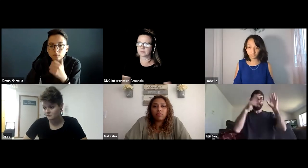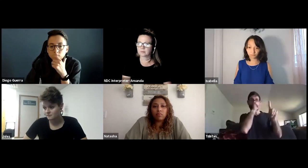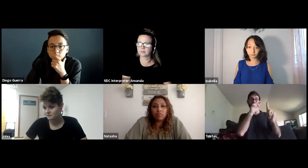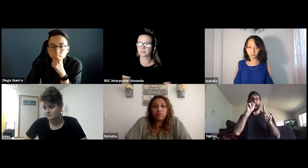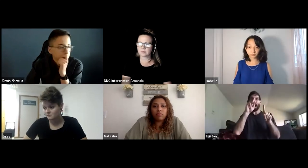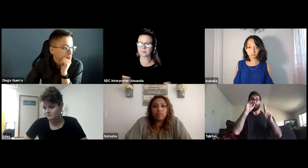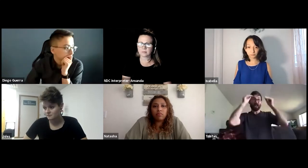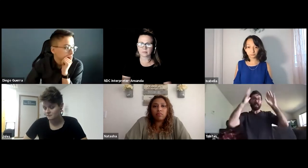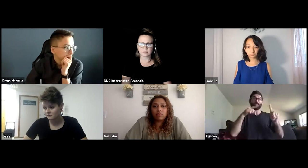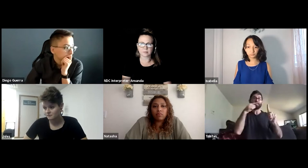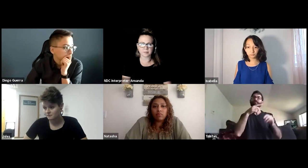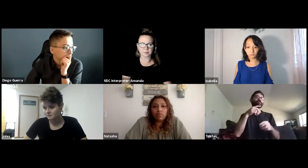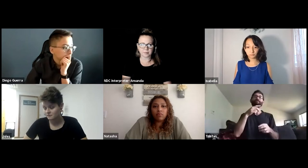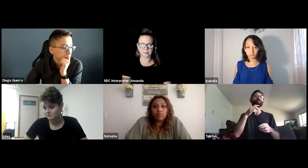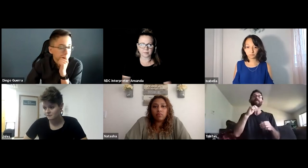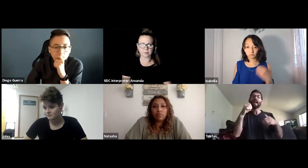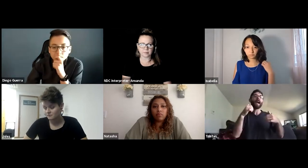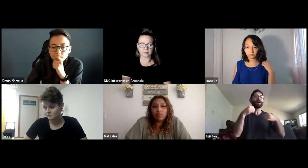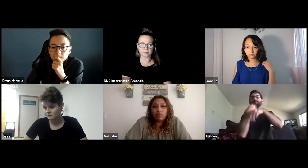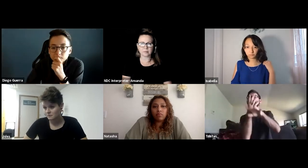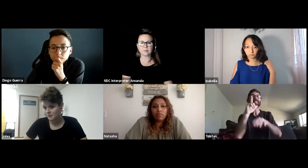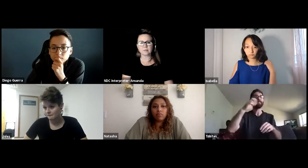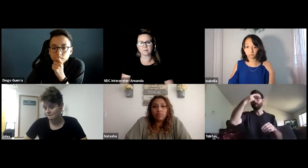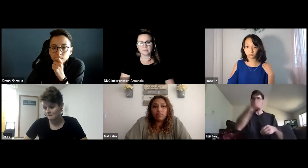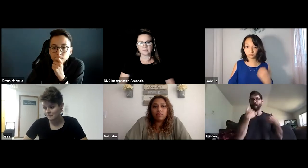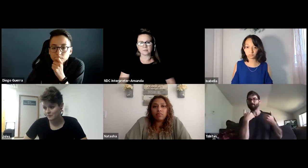Because my audio professor